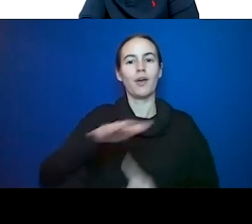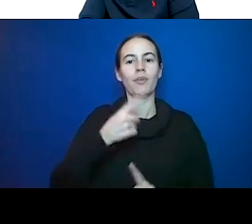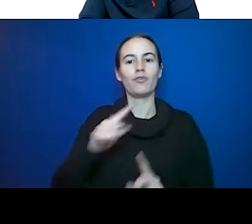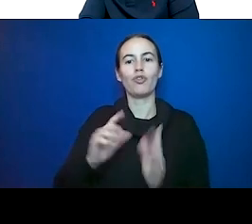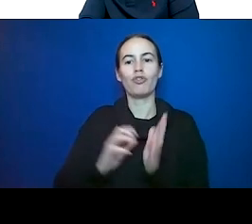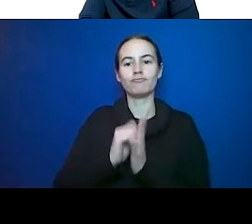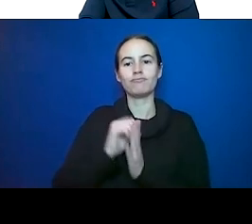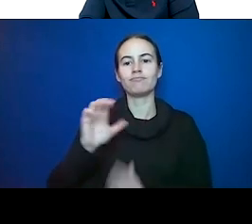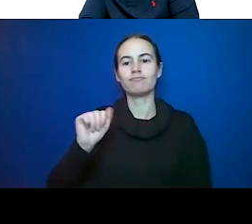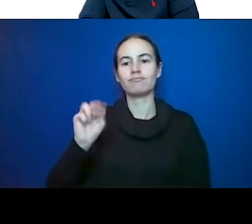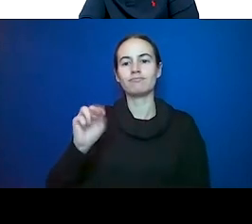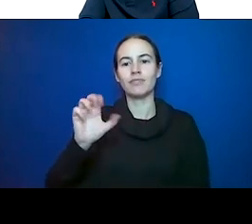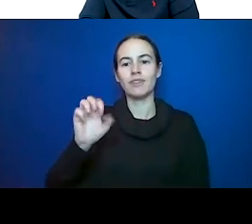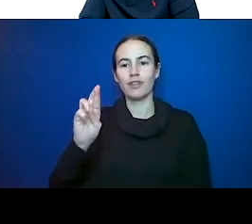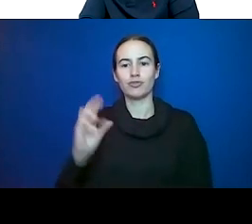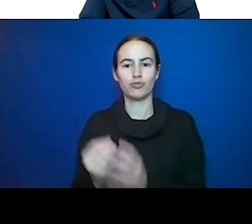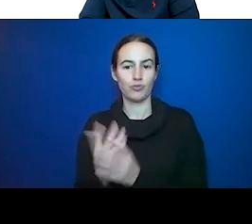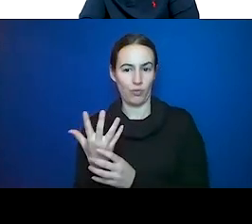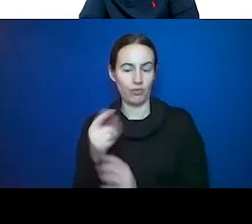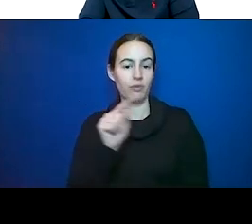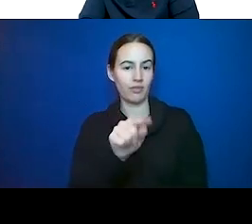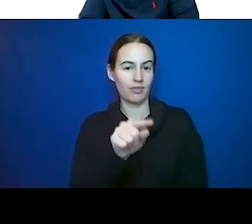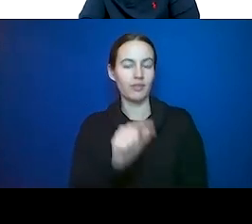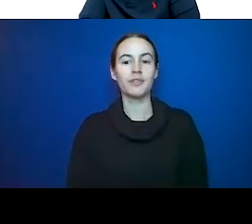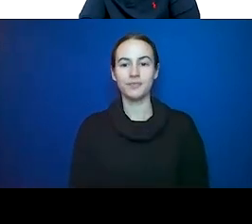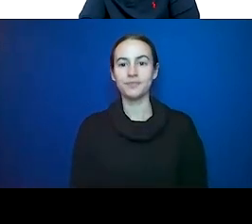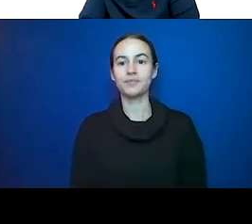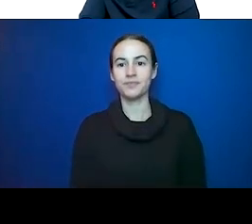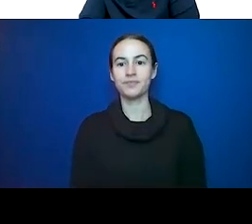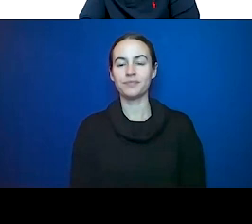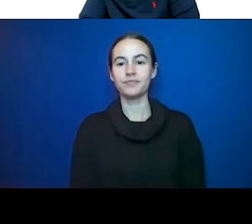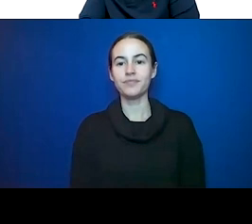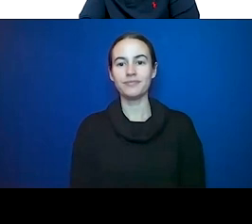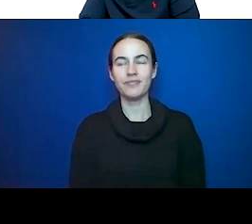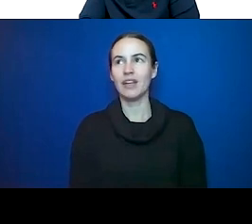It really, it really promotes cancer development we are